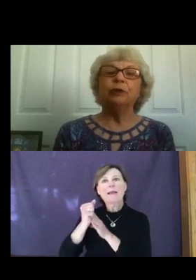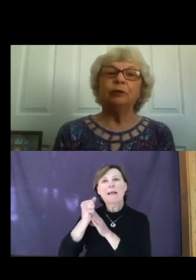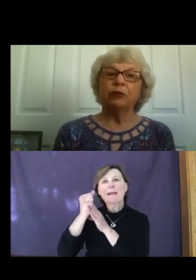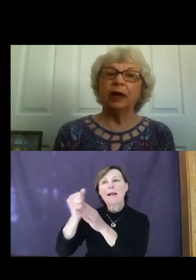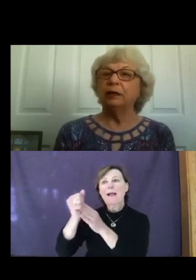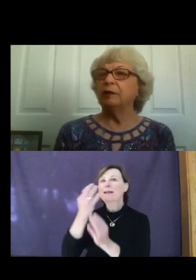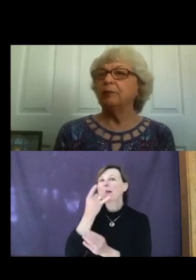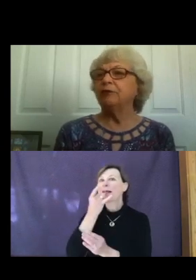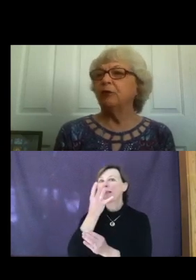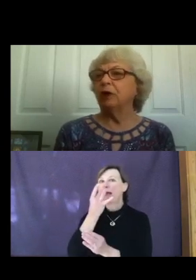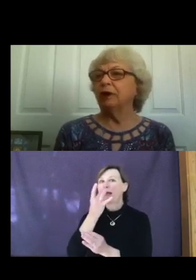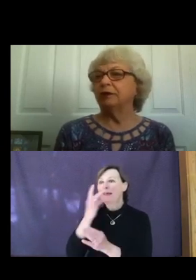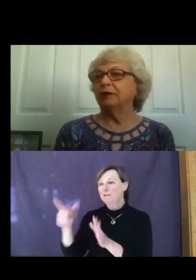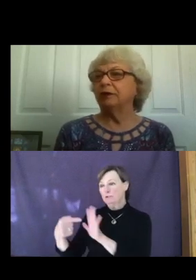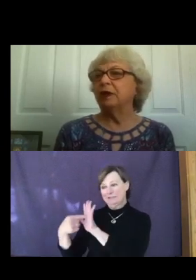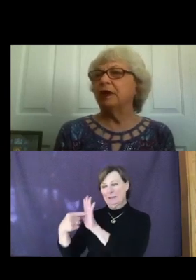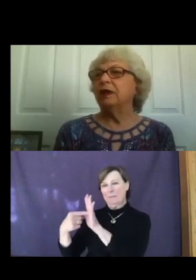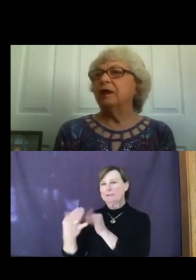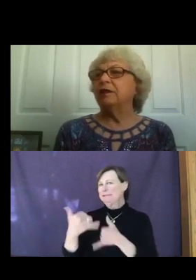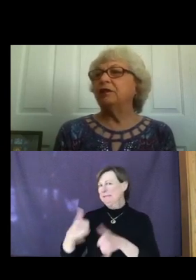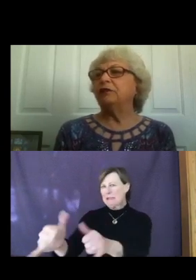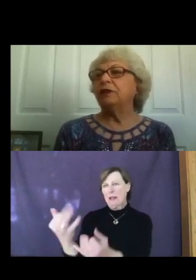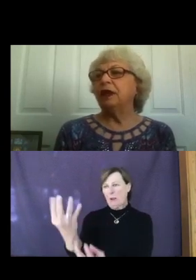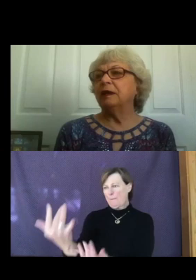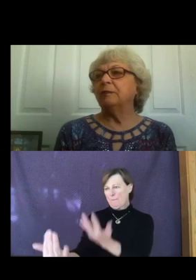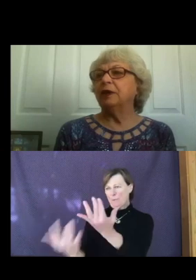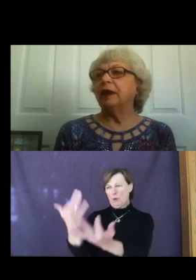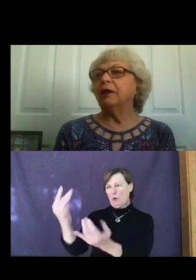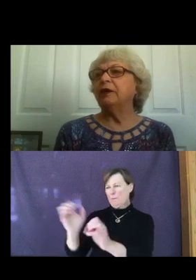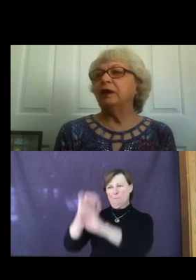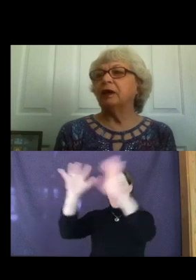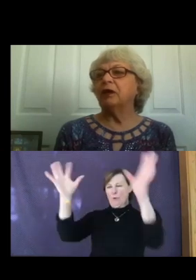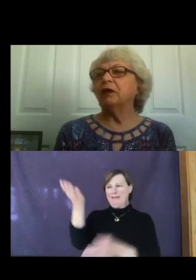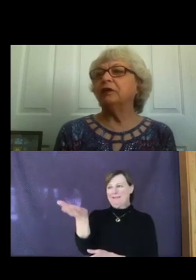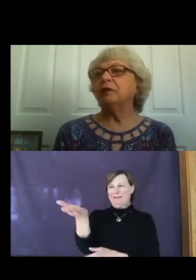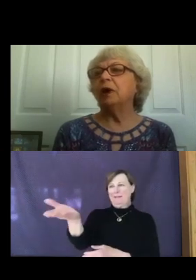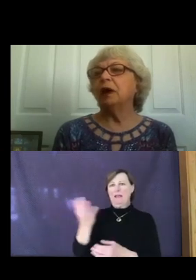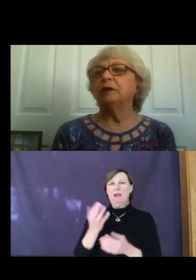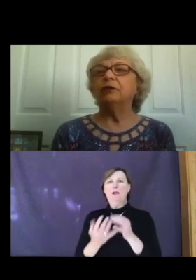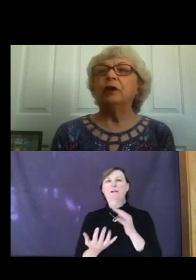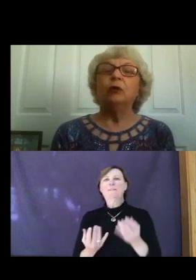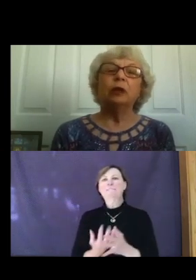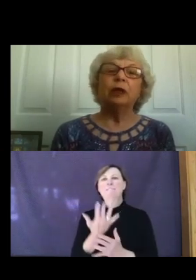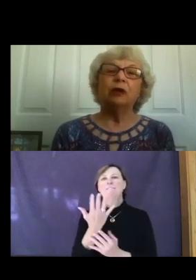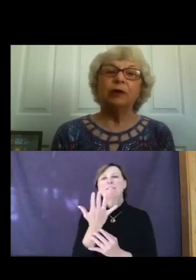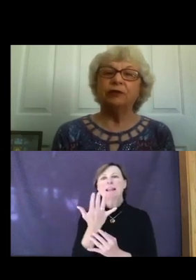brightly before us. This flame, carried in our hearts and minds, will help us